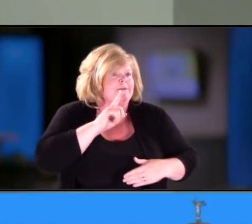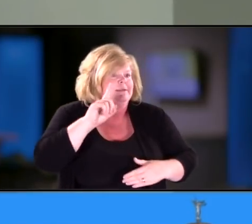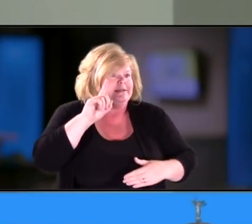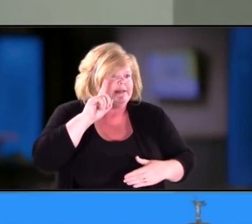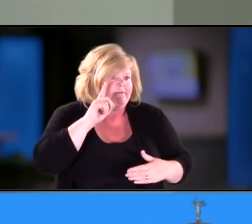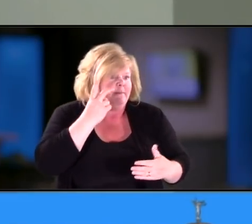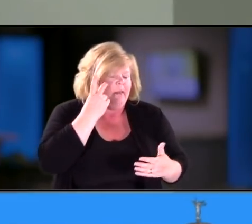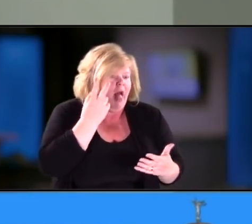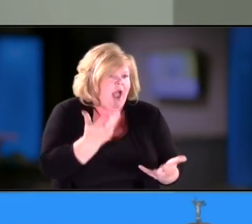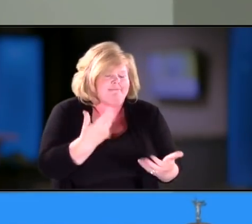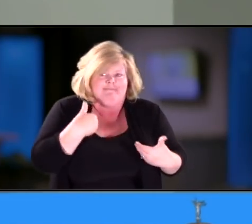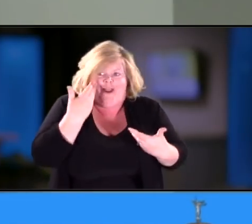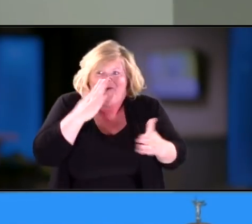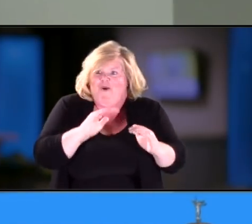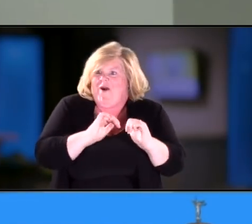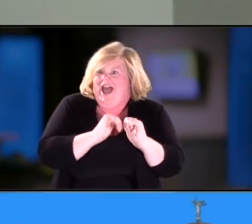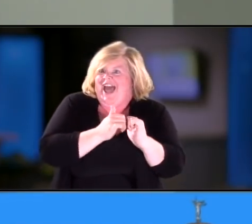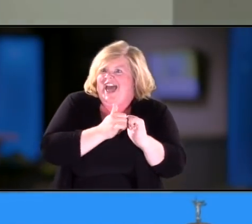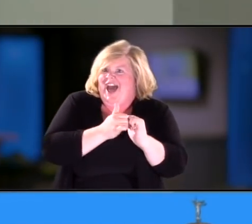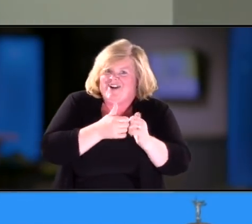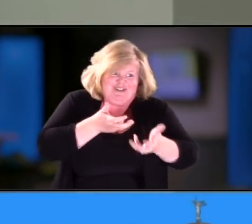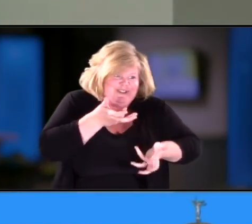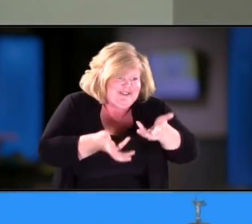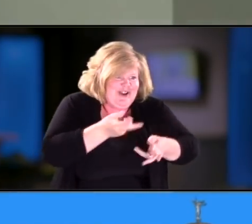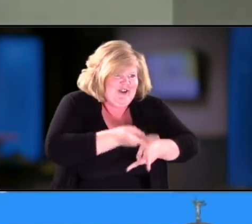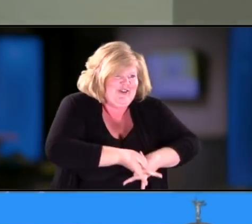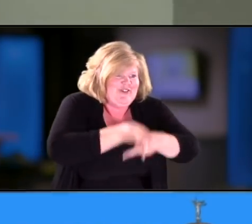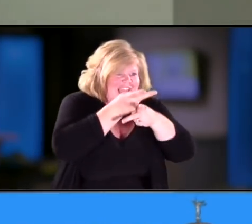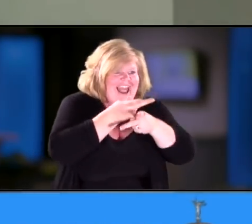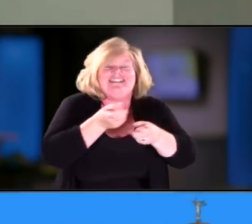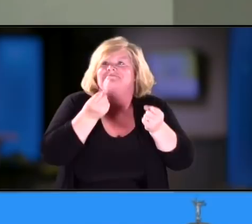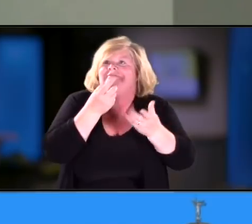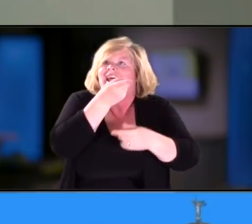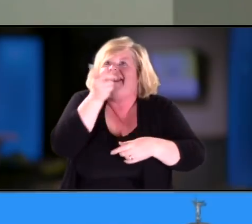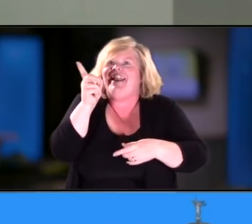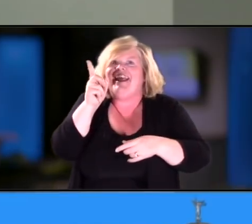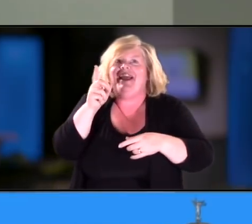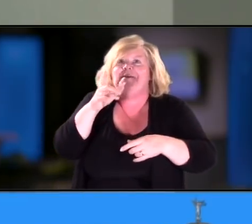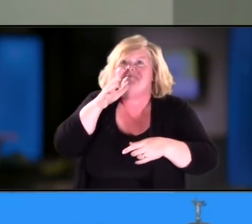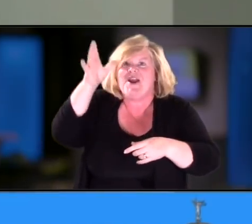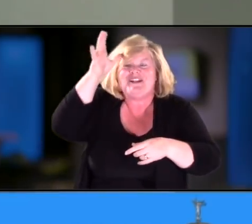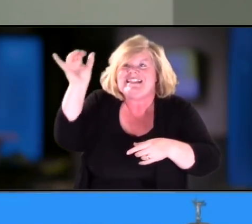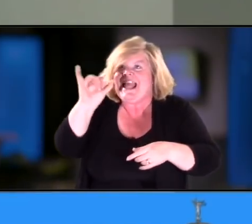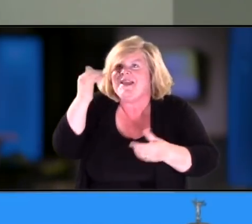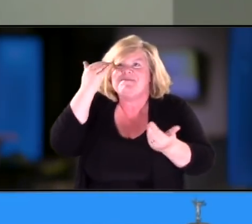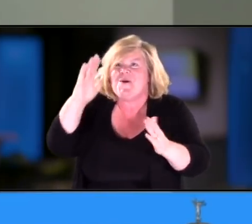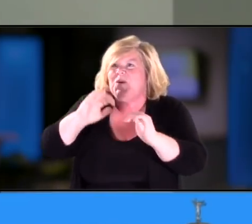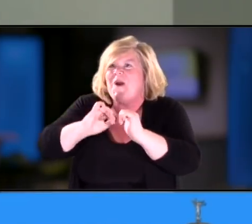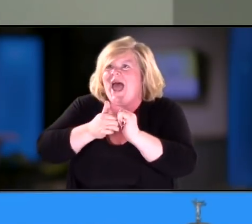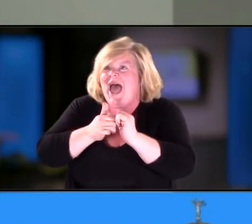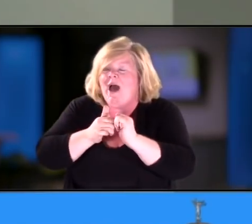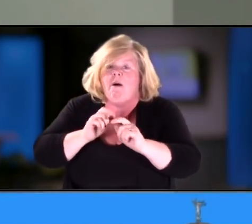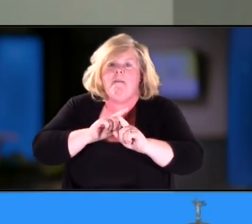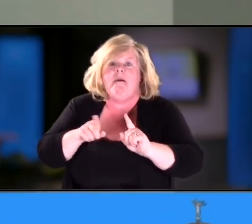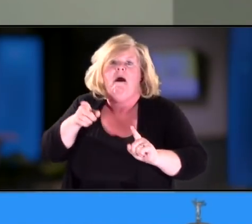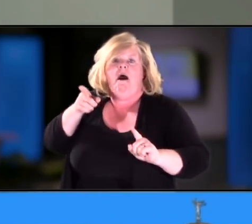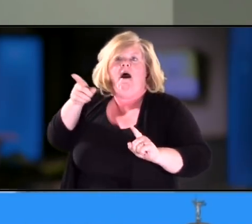before she came into my life and I don't think many parents in that position know how to parent that child but our hearing therapist is the one that